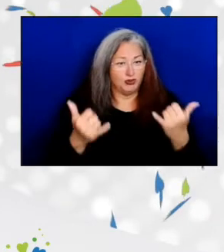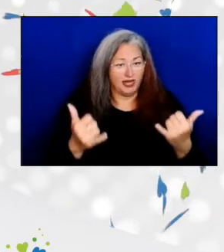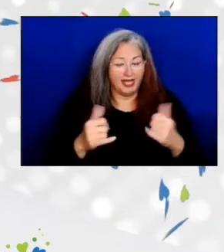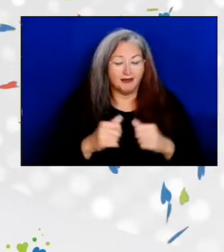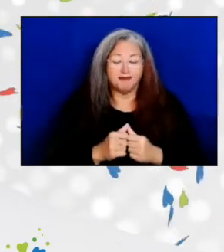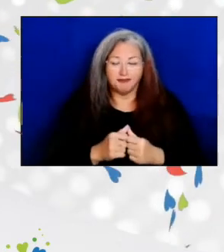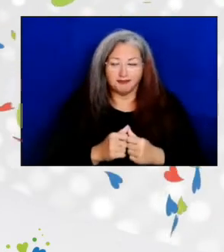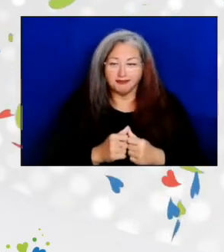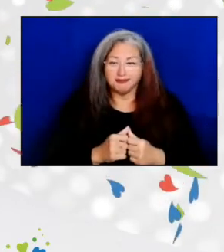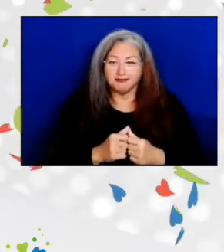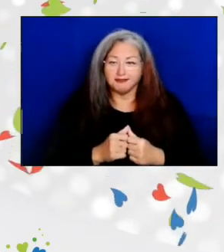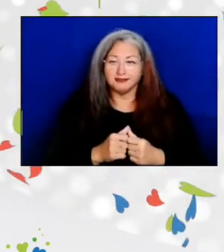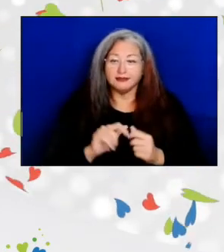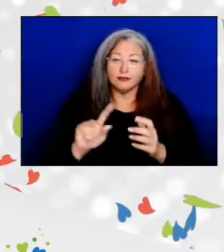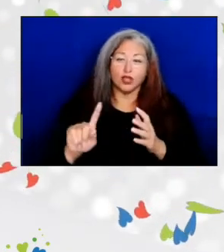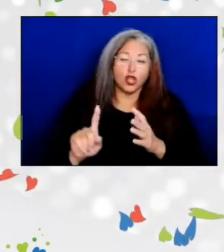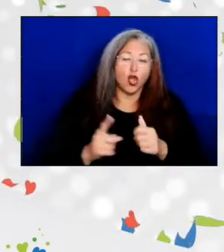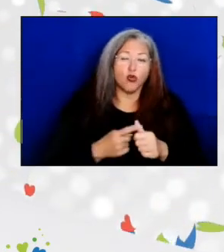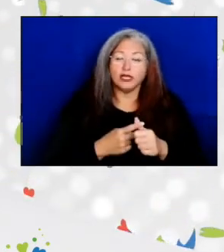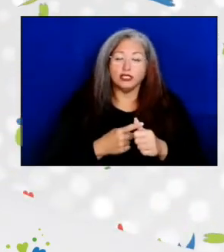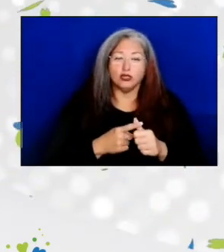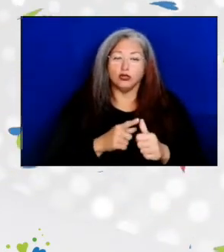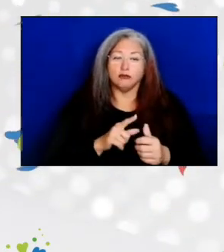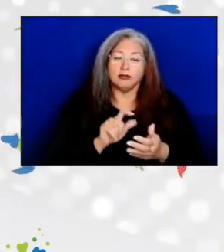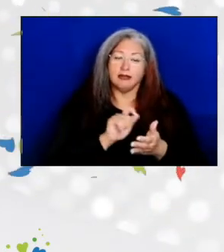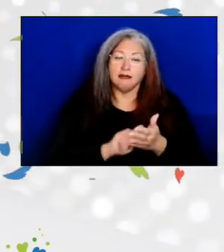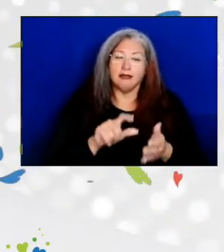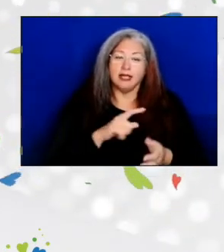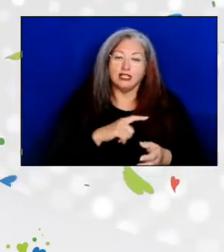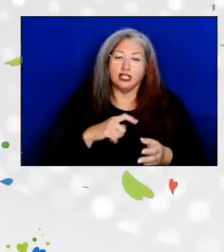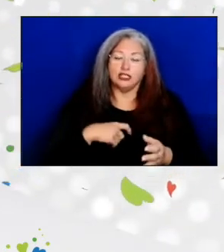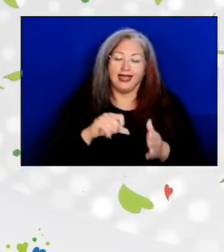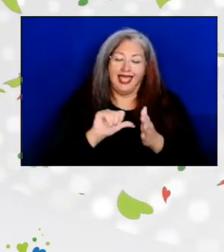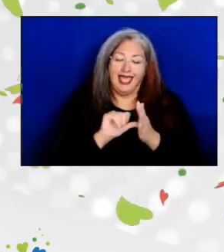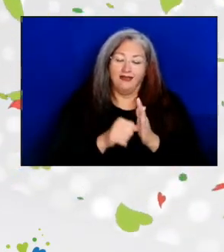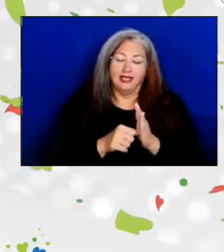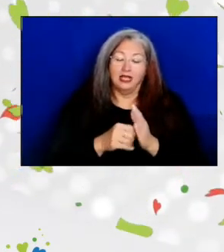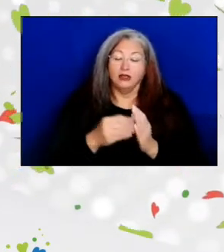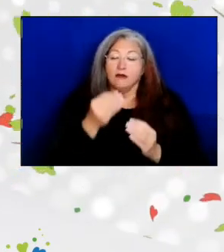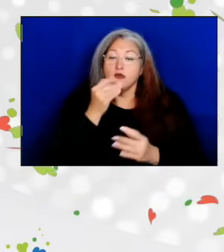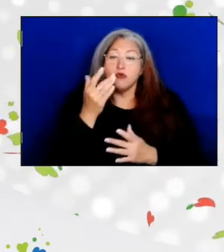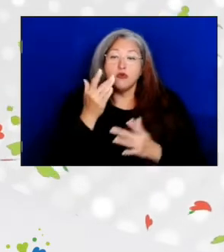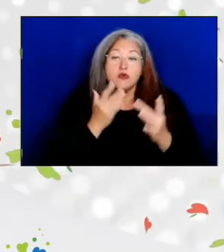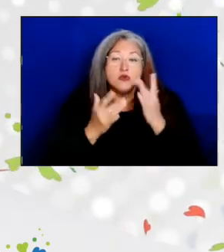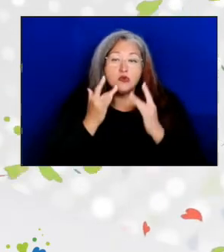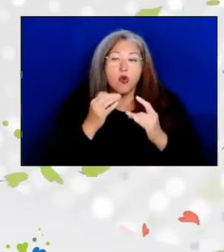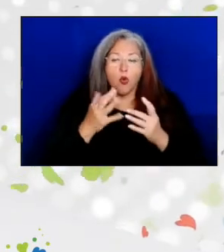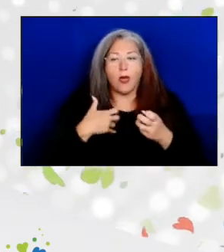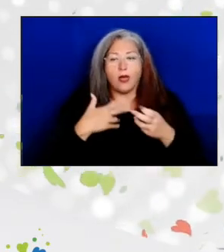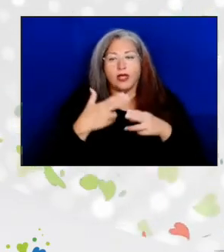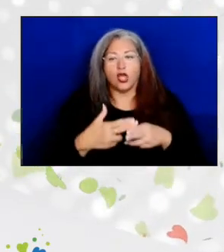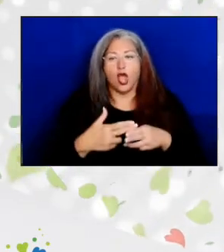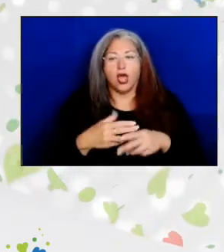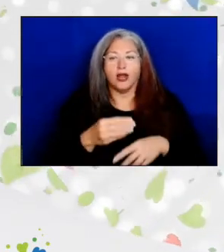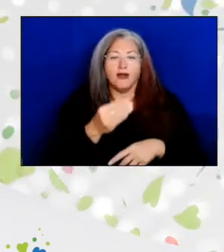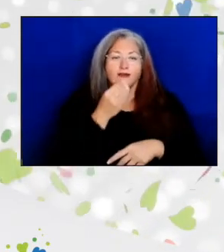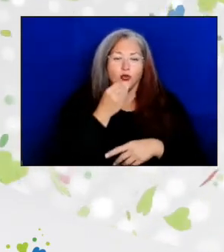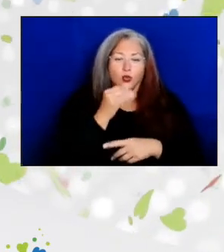The original legislation emphasized that the lack of food or what we now know as food insecurity,